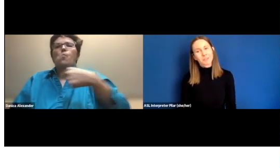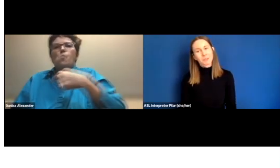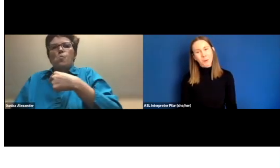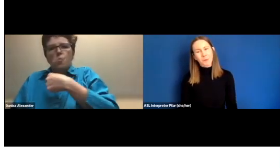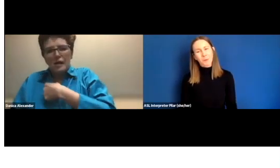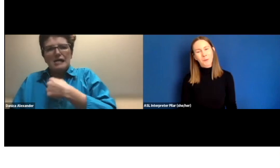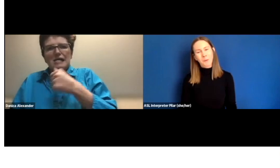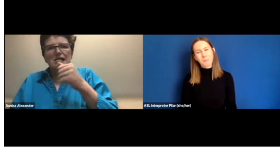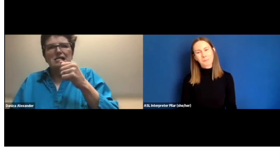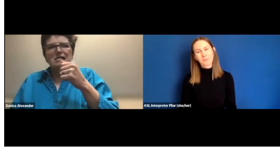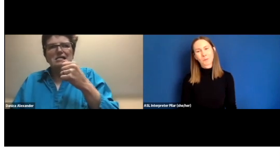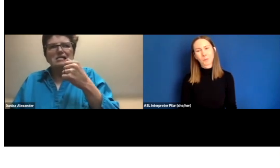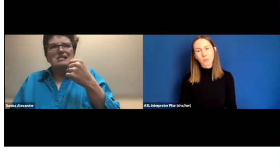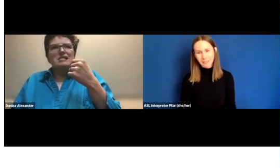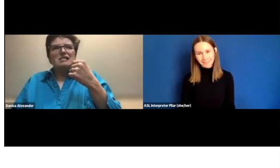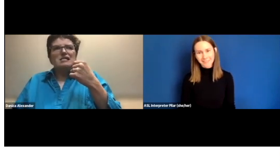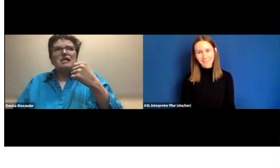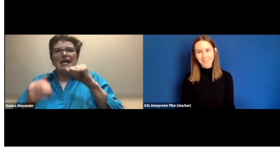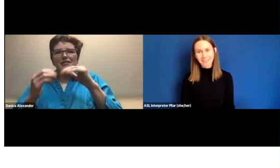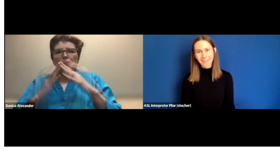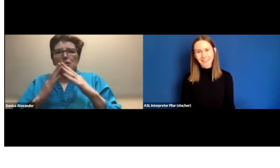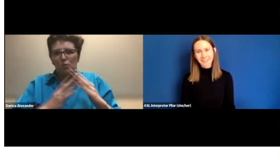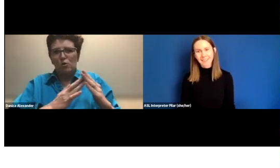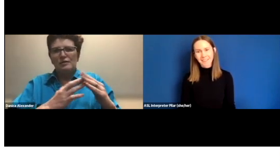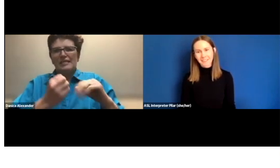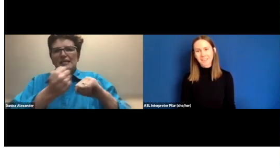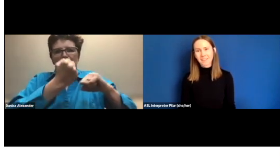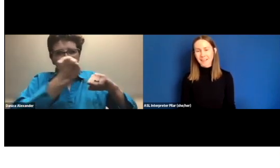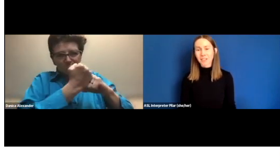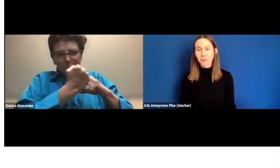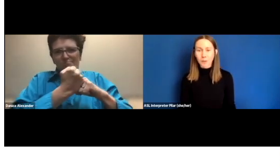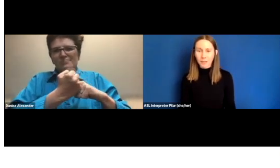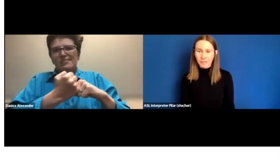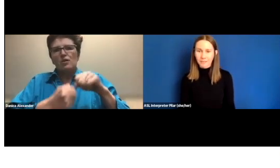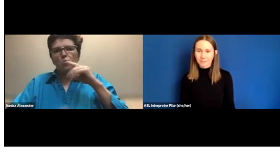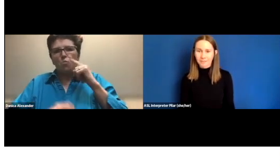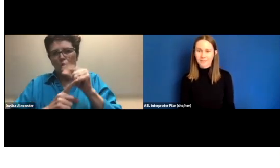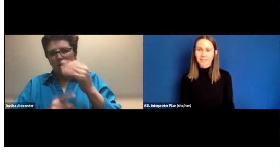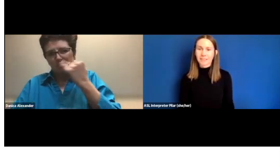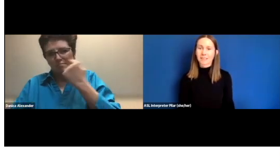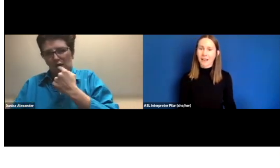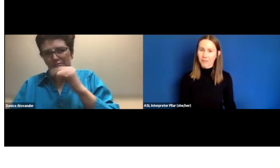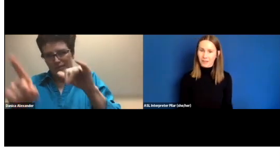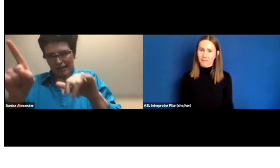So, we as a community need to advocate.